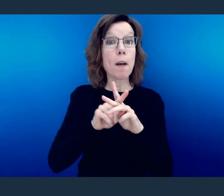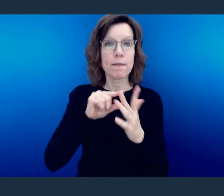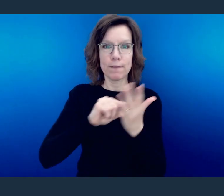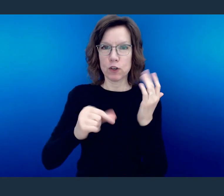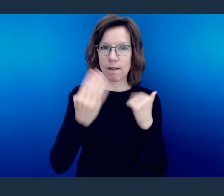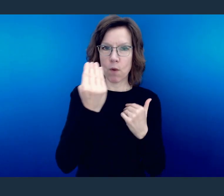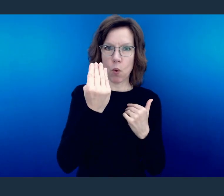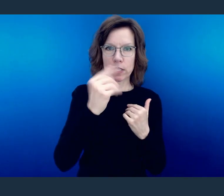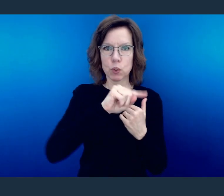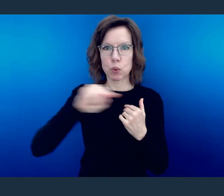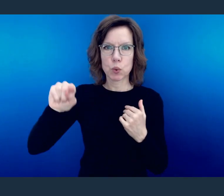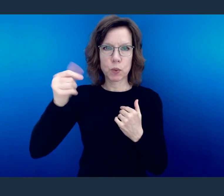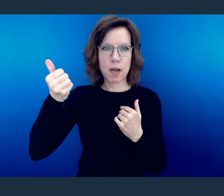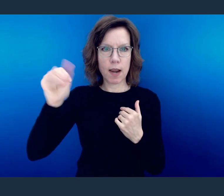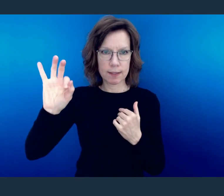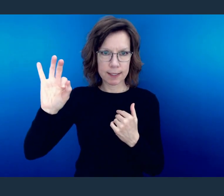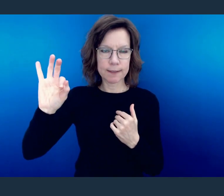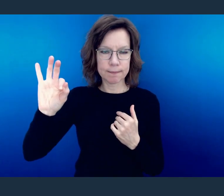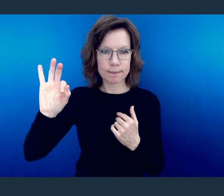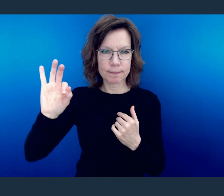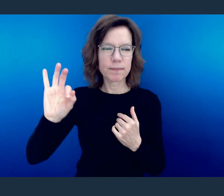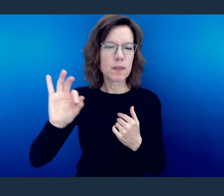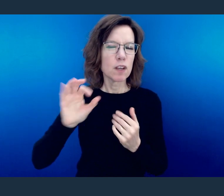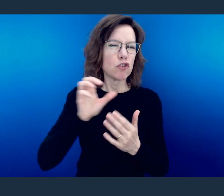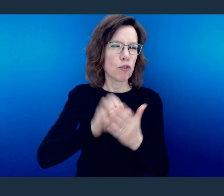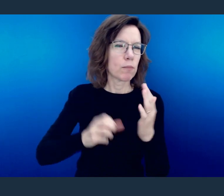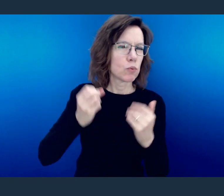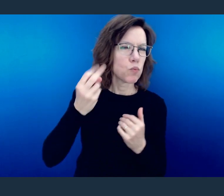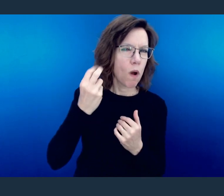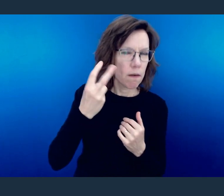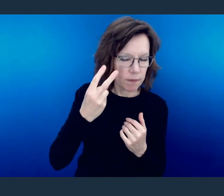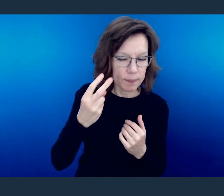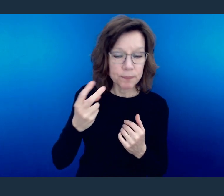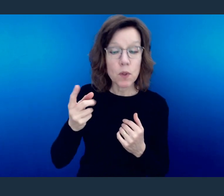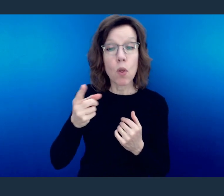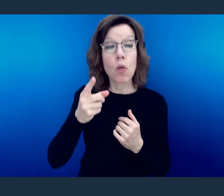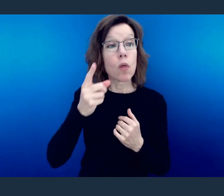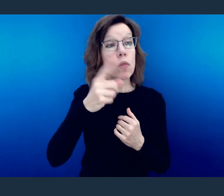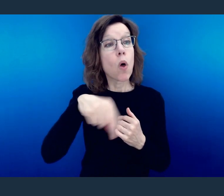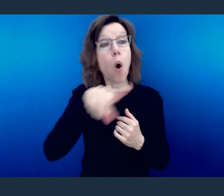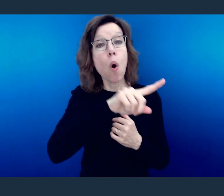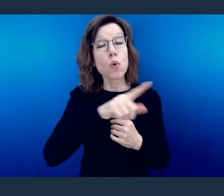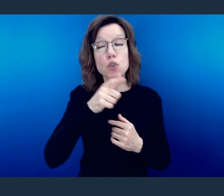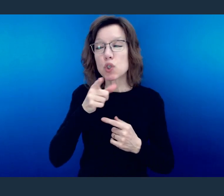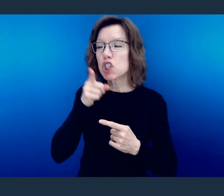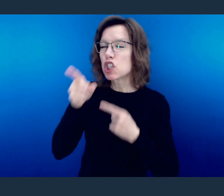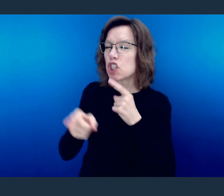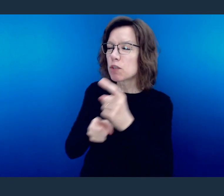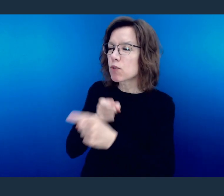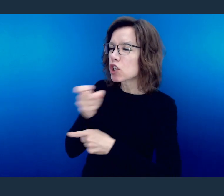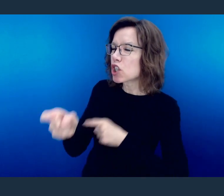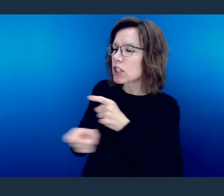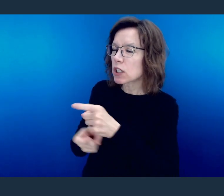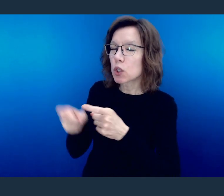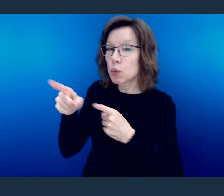The Bible here says in Romans 12:14, "Bless those who persecute you; bless and do not